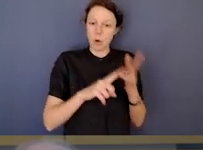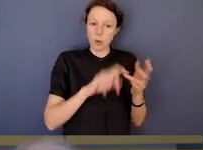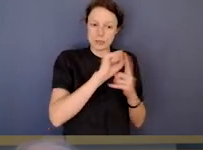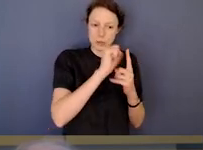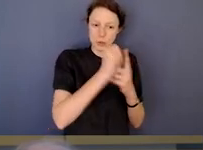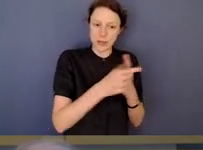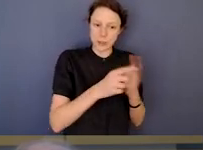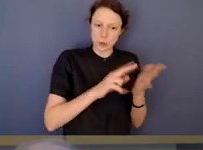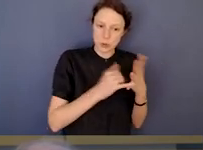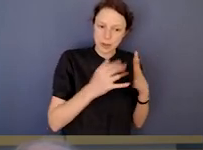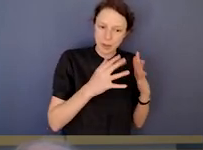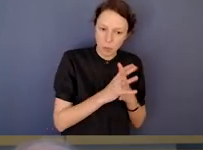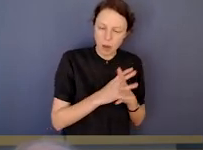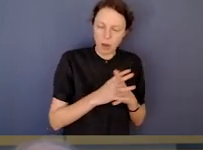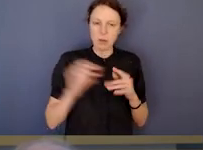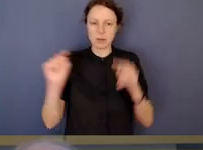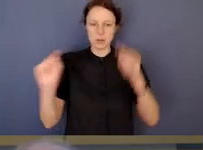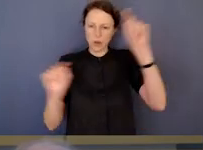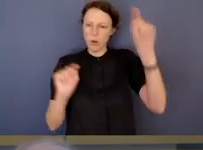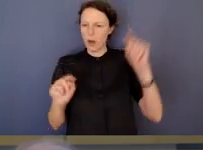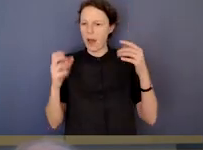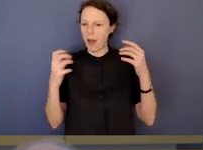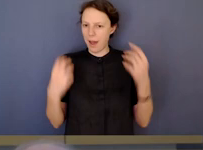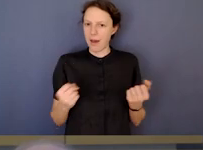these are not unique Victorian problems.